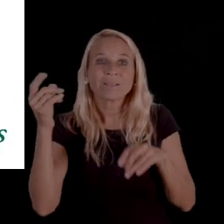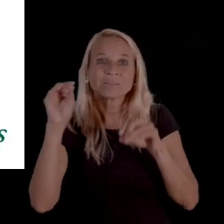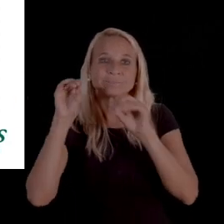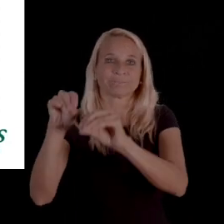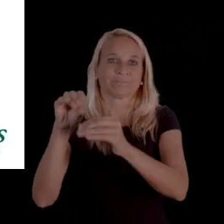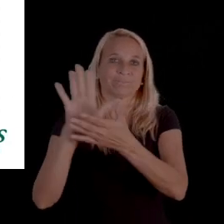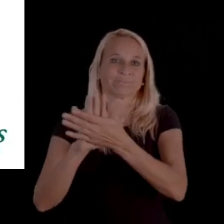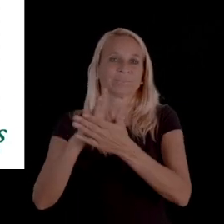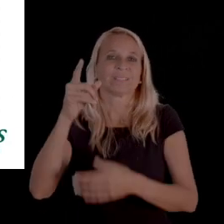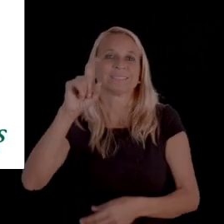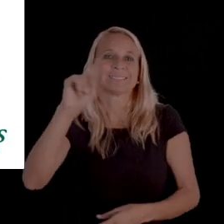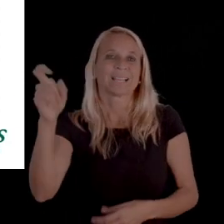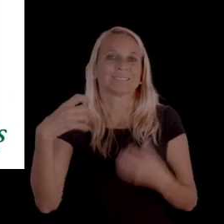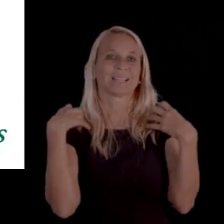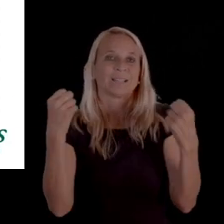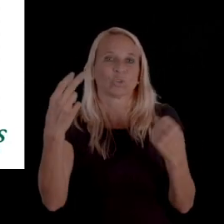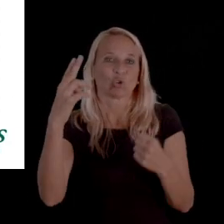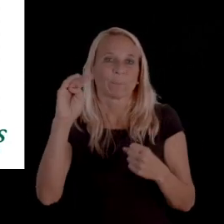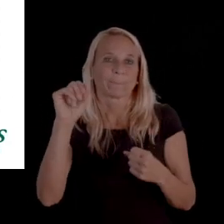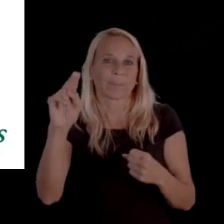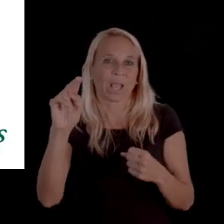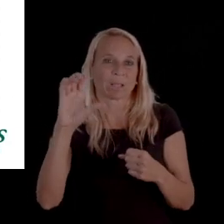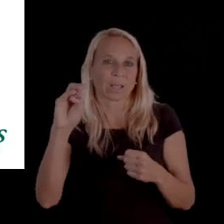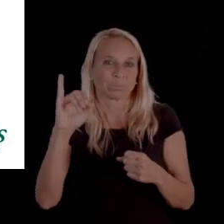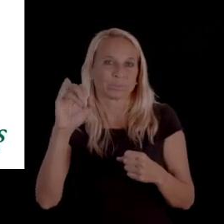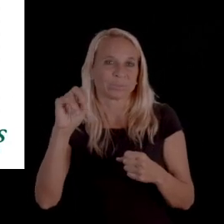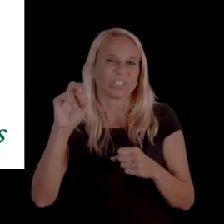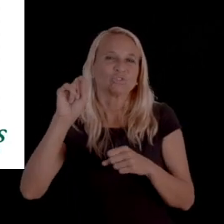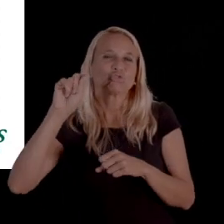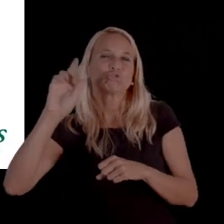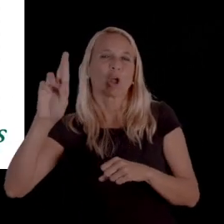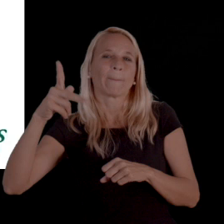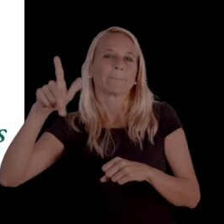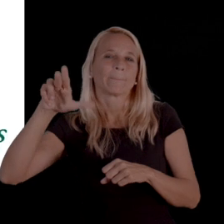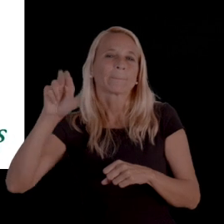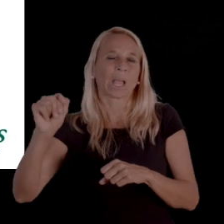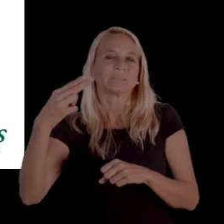they do put the Texas Health and Human Services Commission STAR+PLUS Handbook,